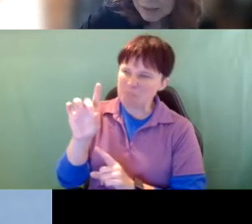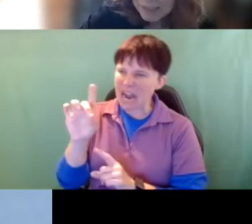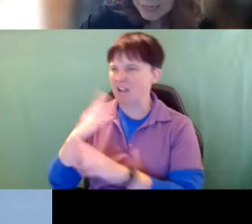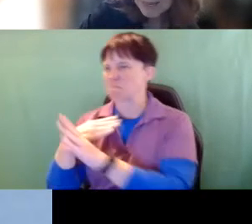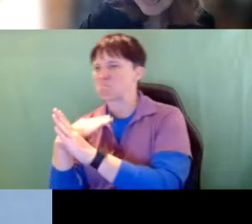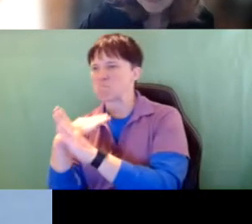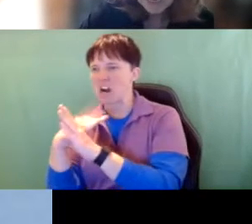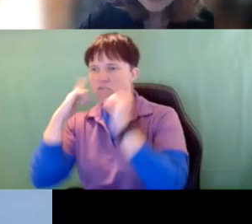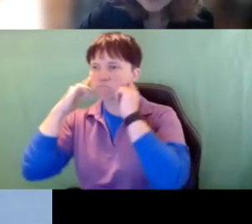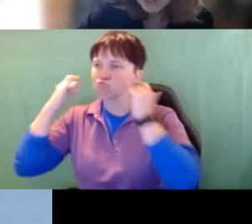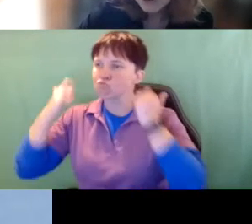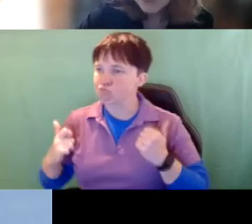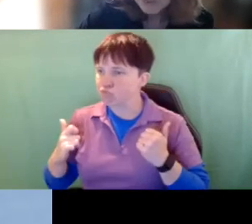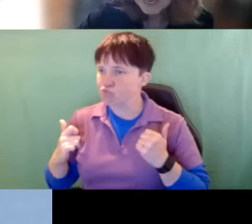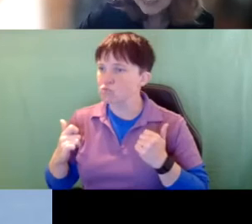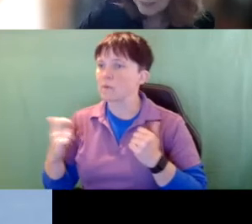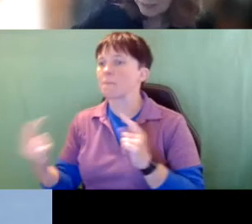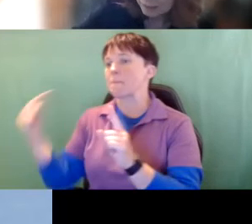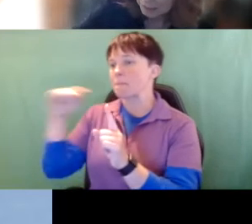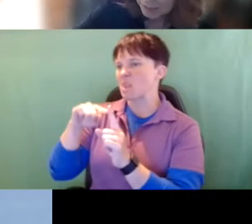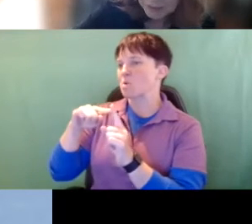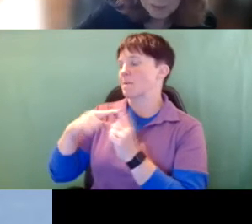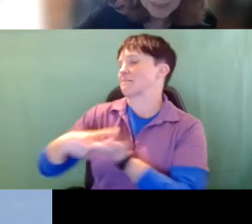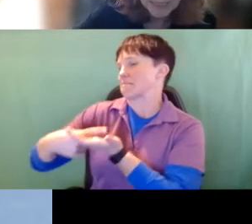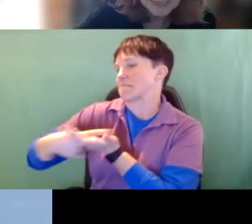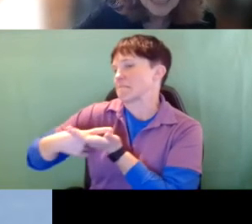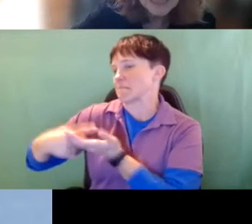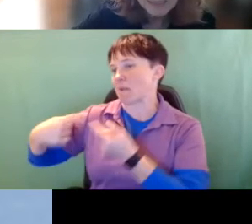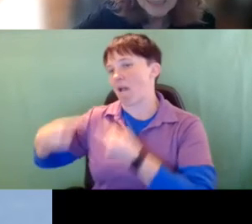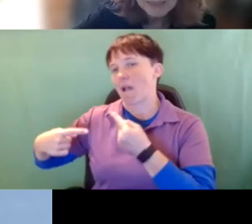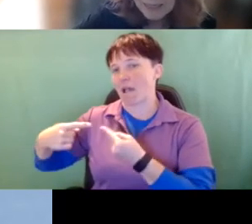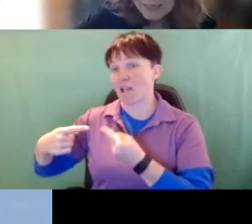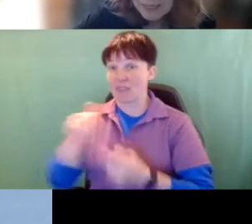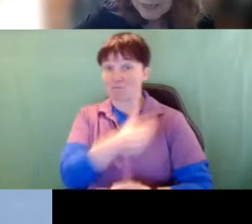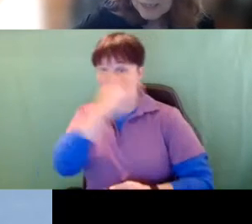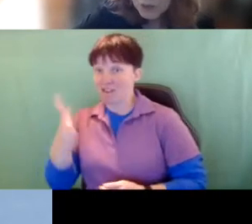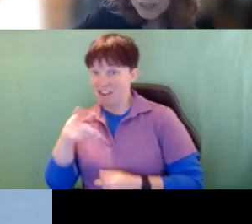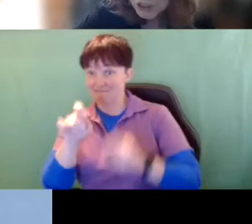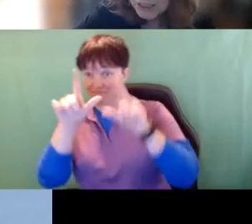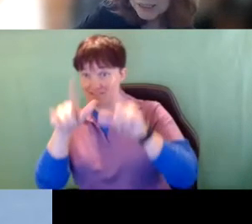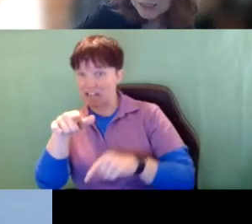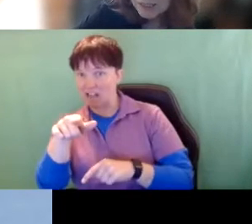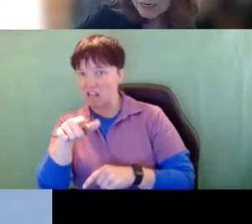And again that's back to the old debate that's what my next slide says. these questions I